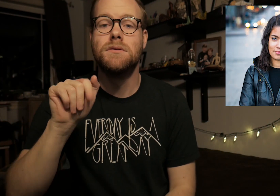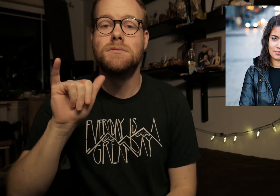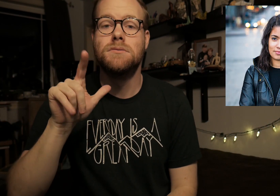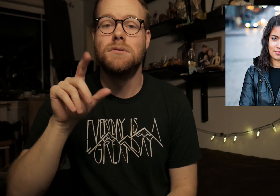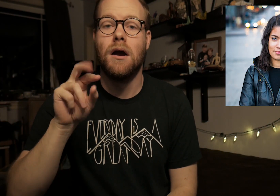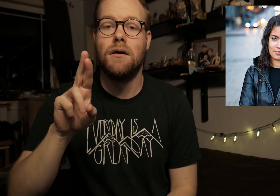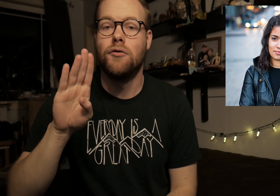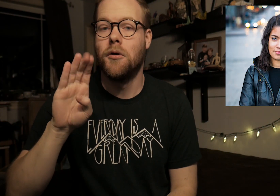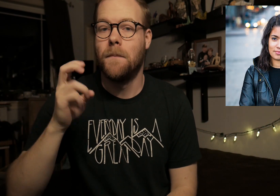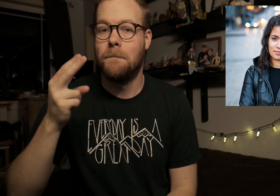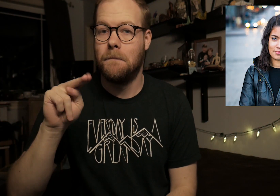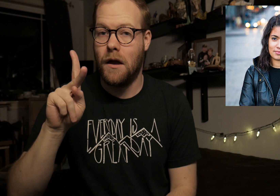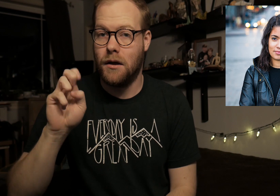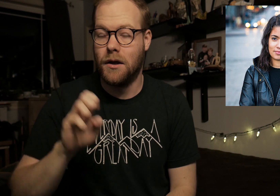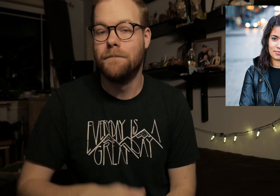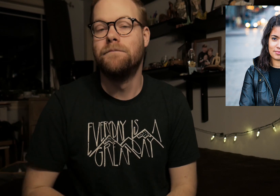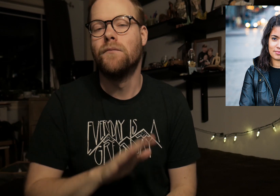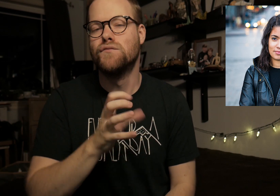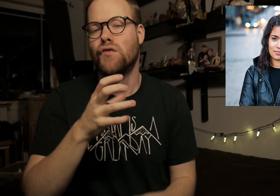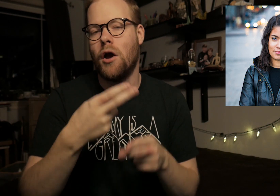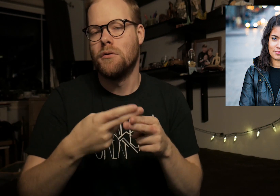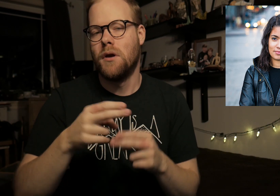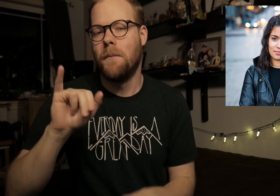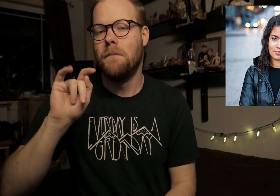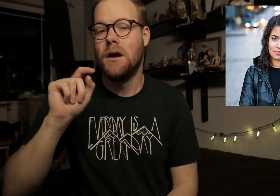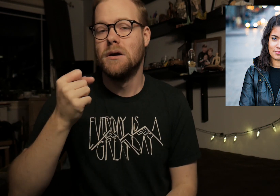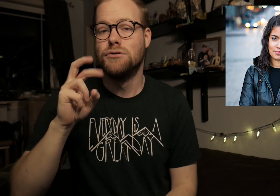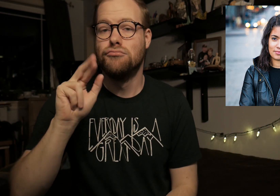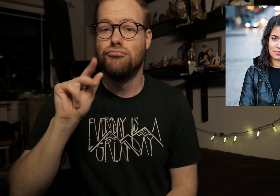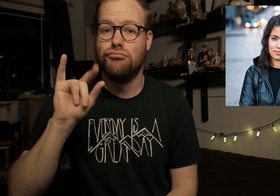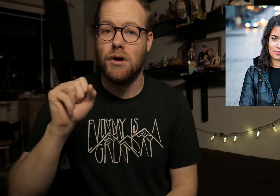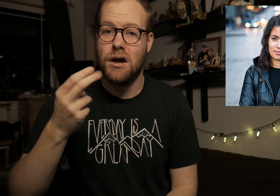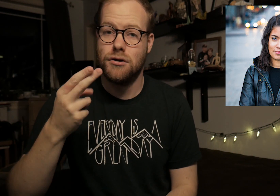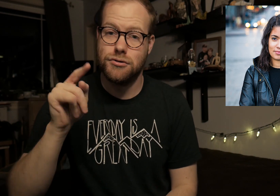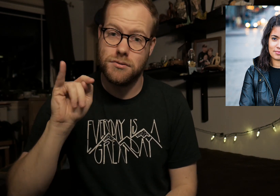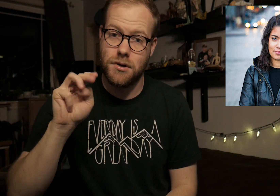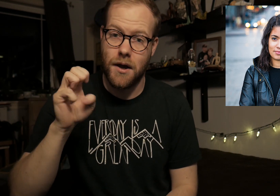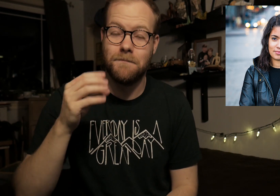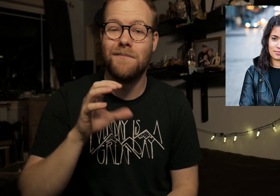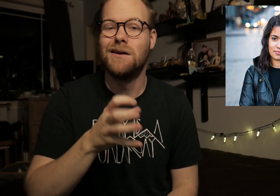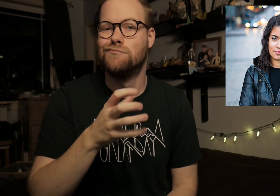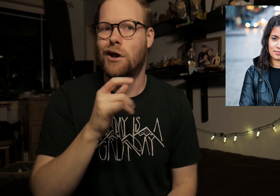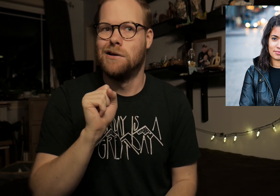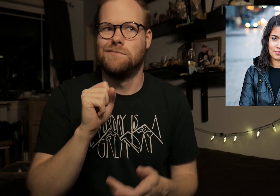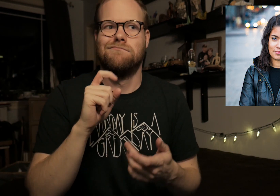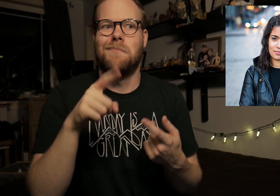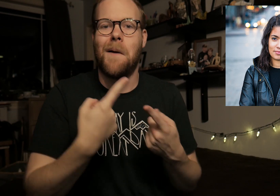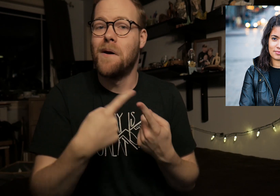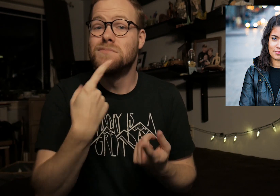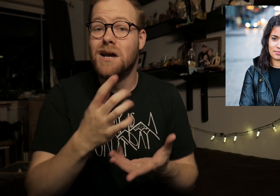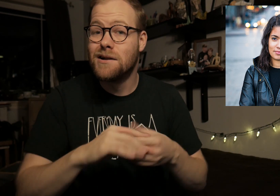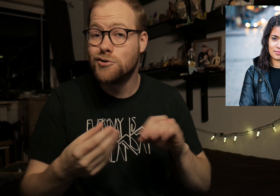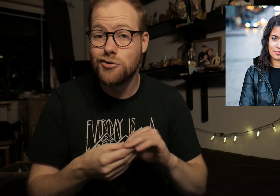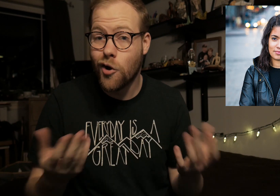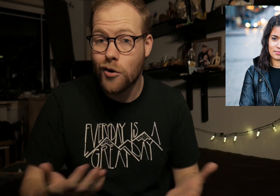Taylor Behnke. Her channel name is ItsRadishTime, and the channel is about telling stories.